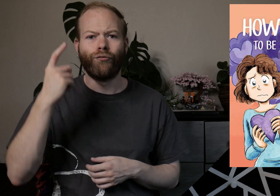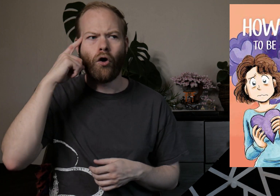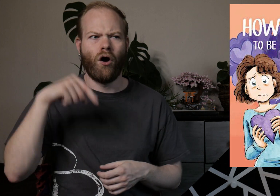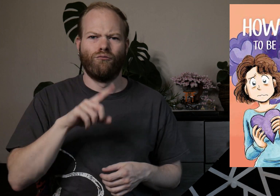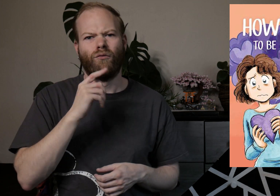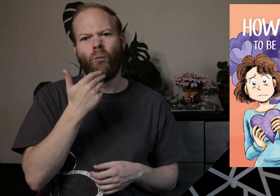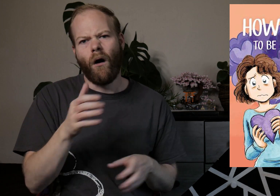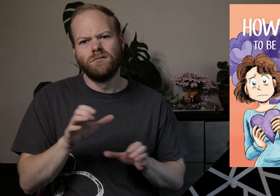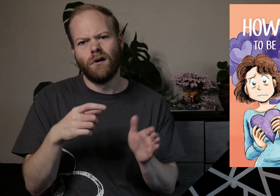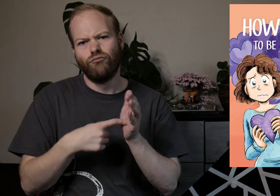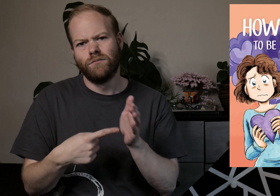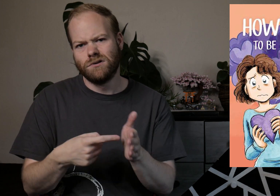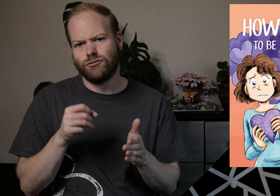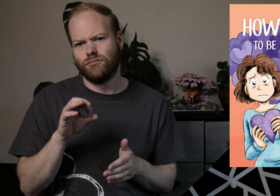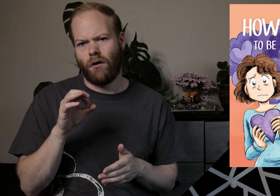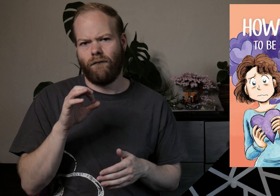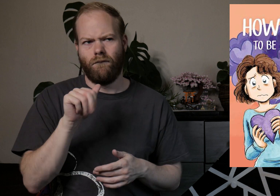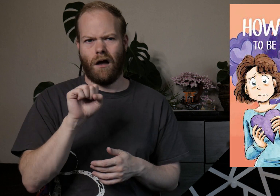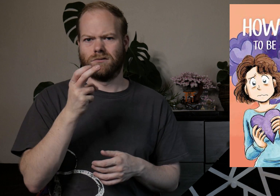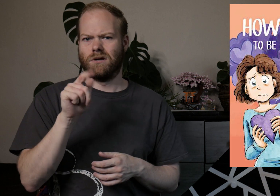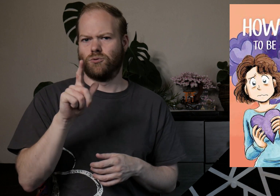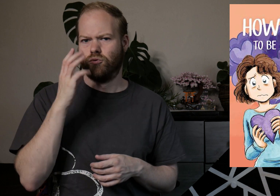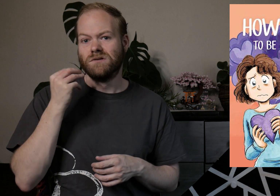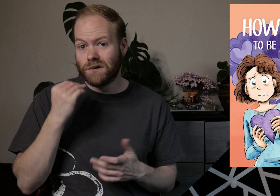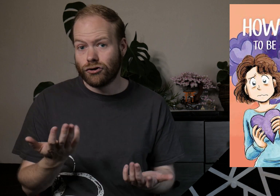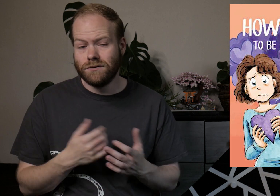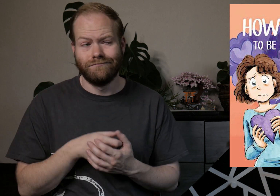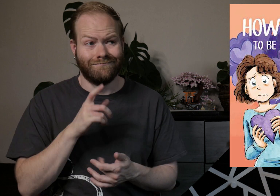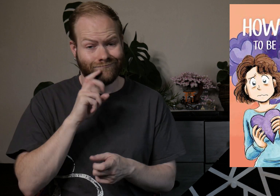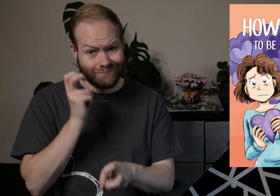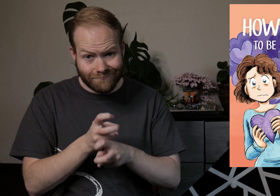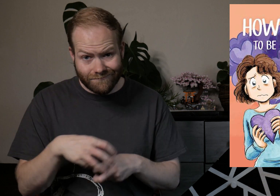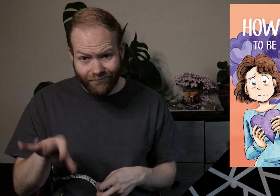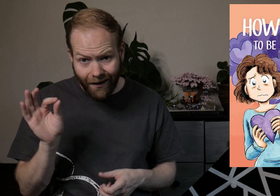I thought this was a really well done representation of the asexual experience, which is difficult to find.